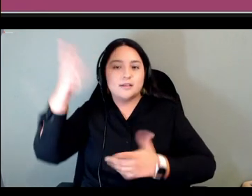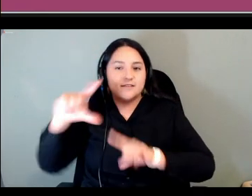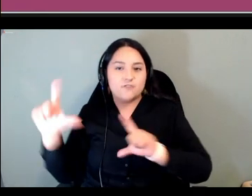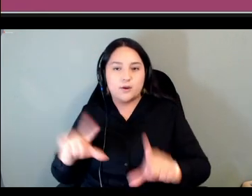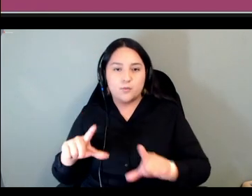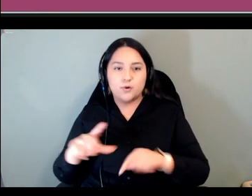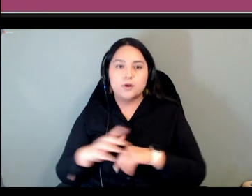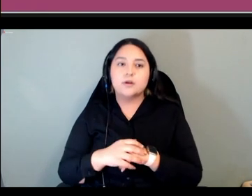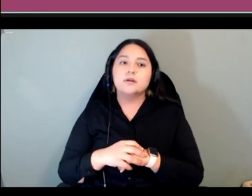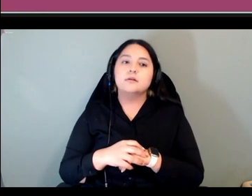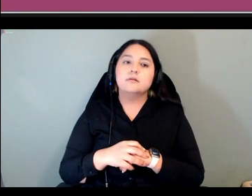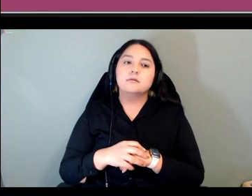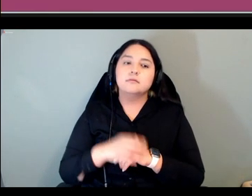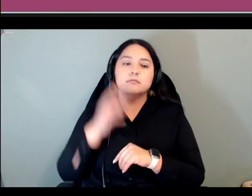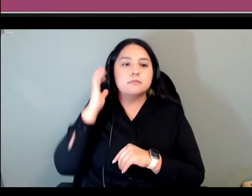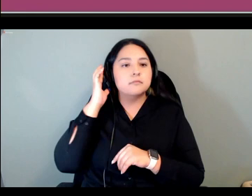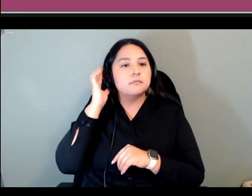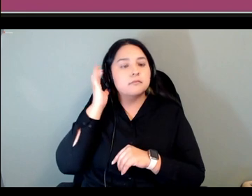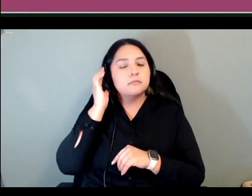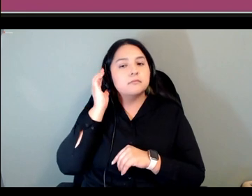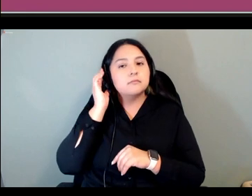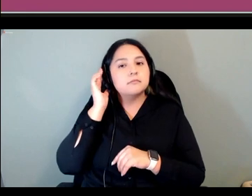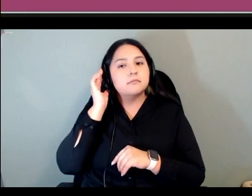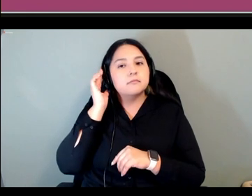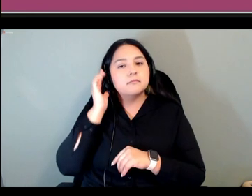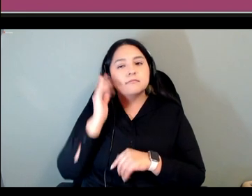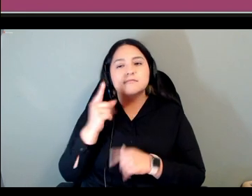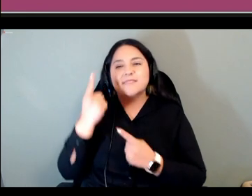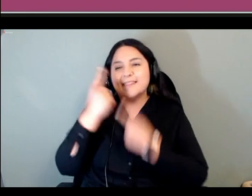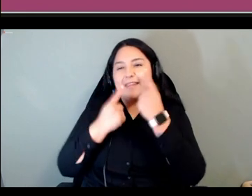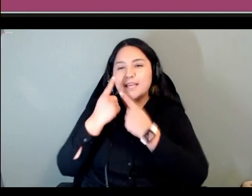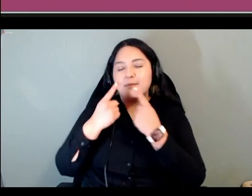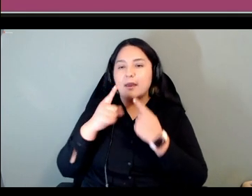how trauma has affected our communities so um using a trauma-informed and social justice